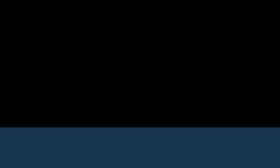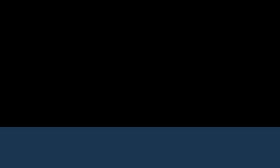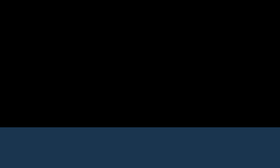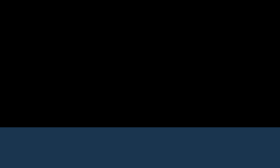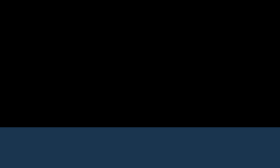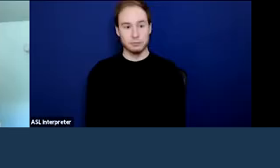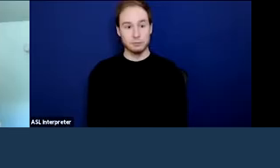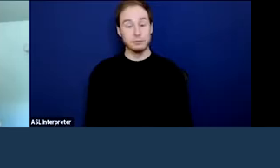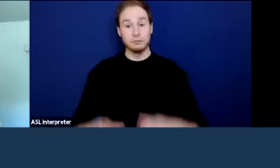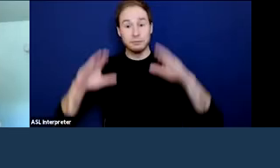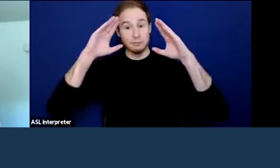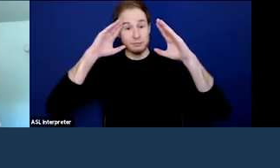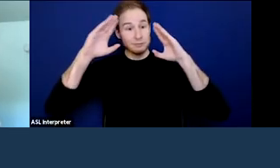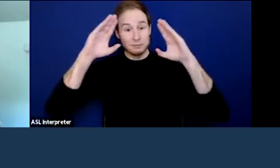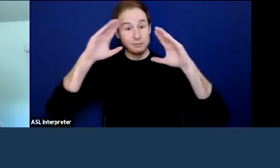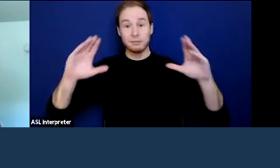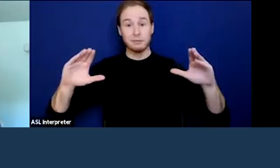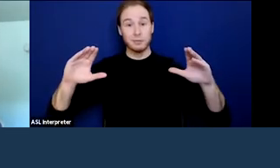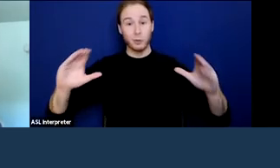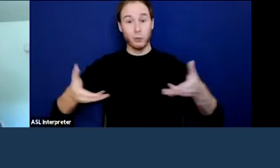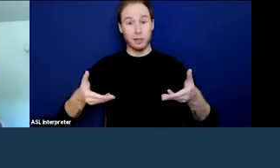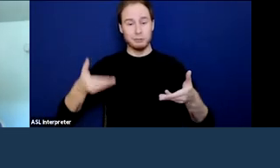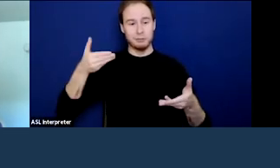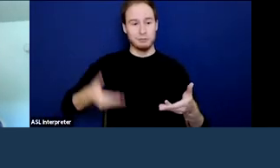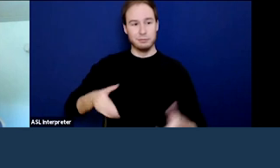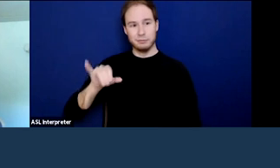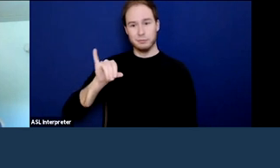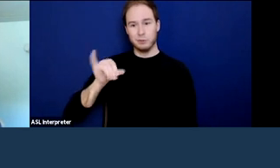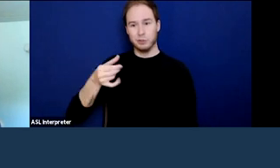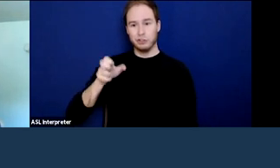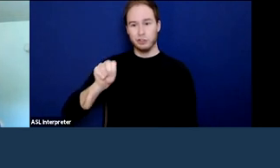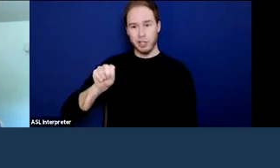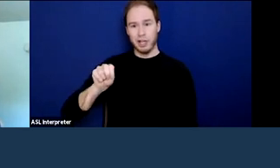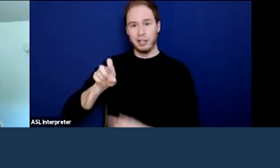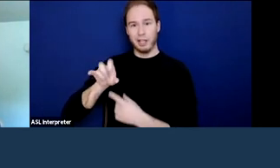[Jen] Hi, everyone. And welcome. My name is Jen Elder. I am the Director